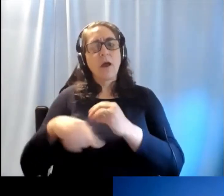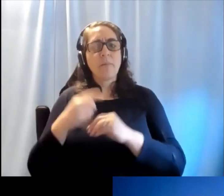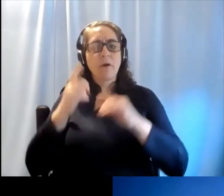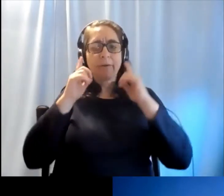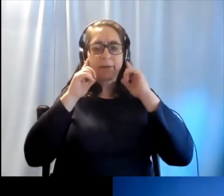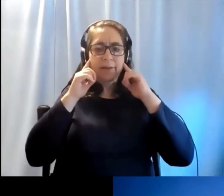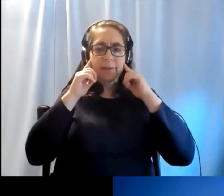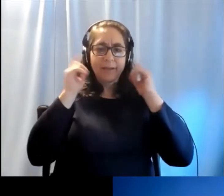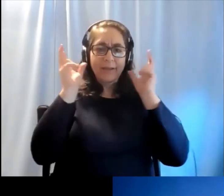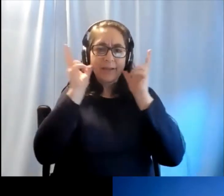hearing loss.